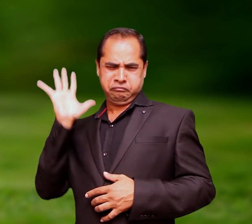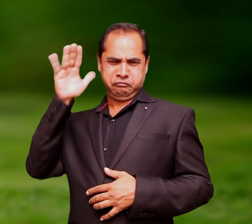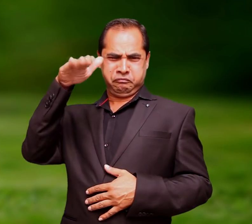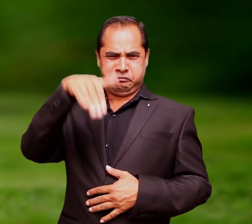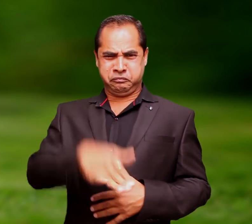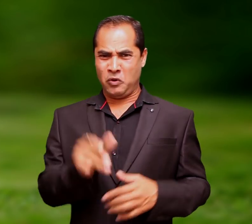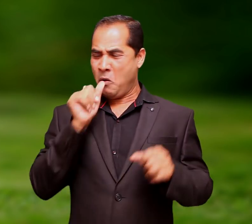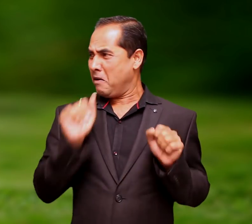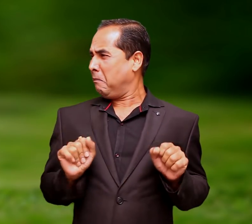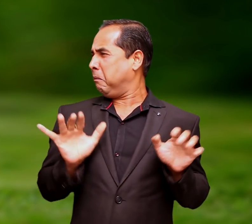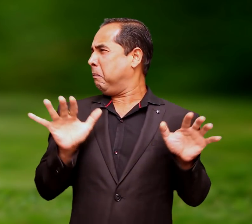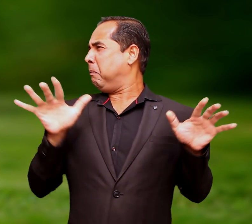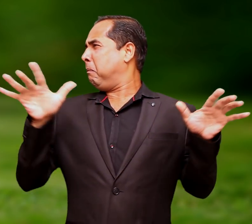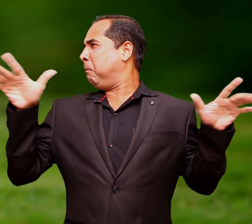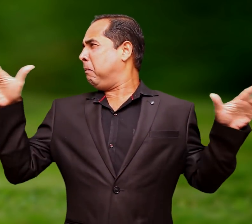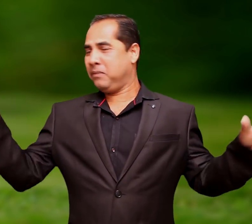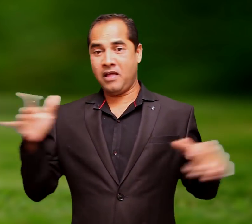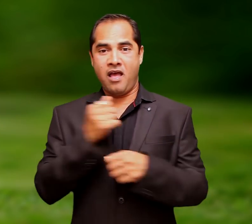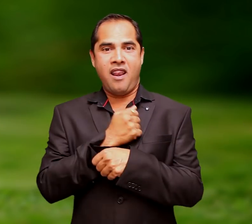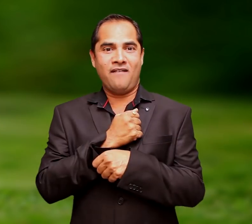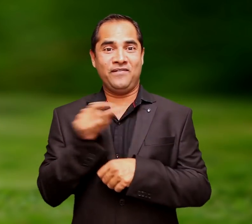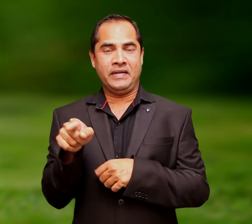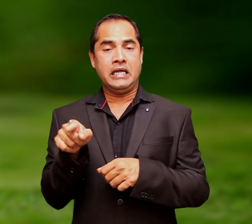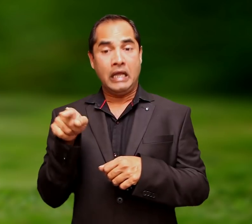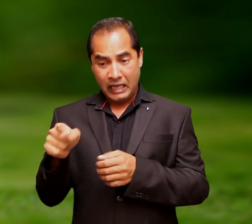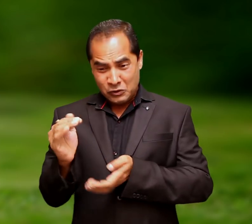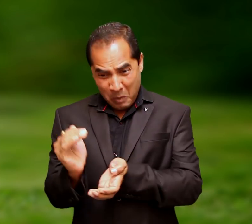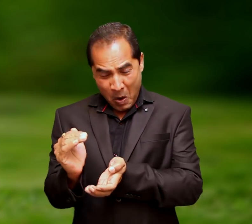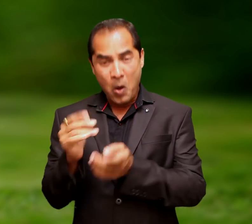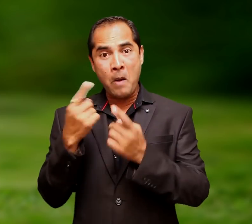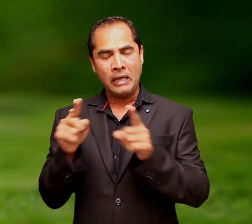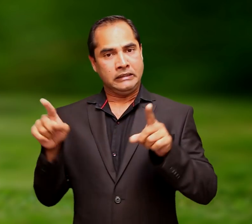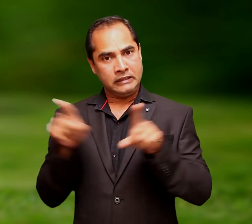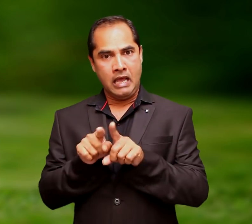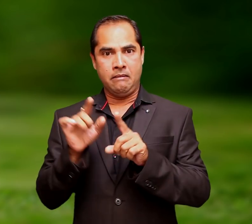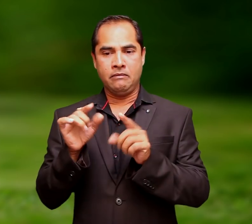and if you see, when he moves into the water, all the water comes out. Otter though